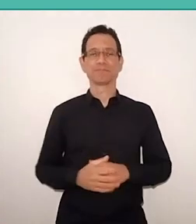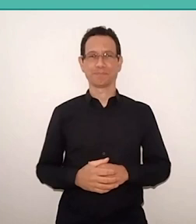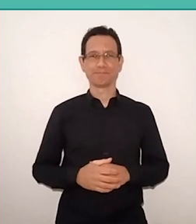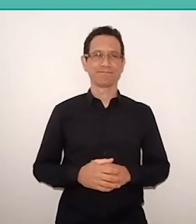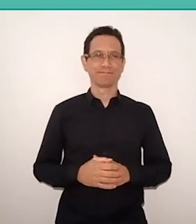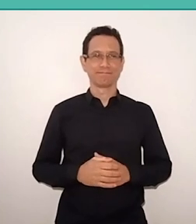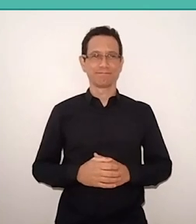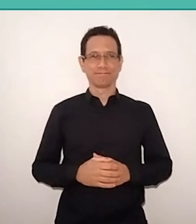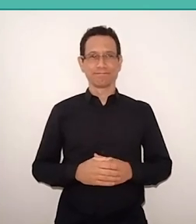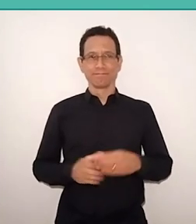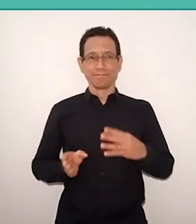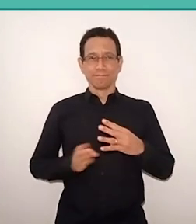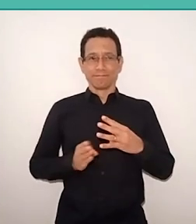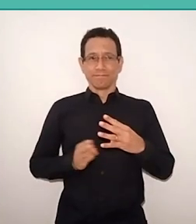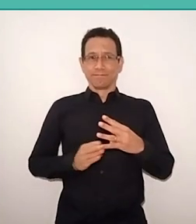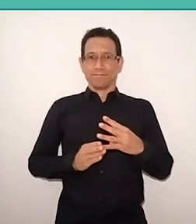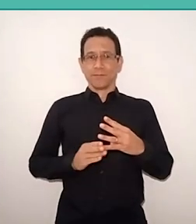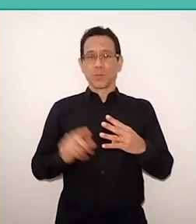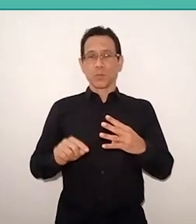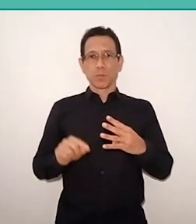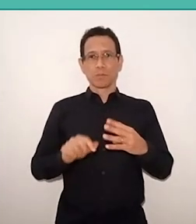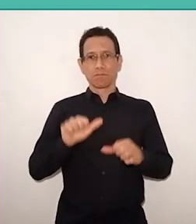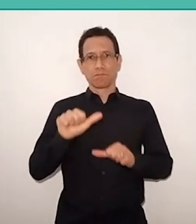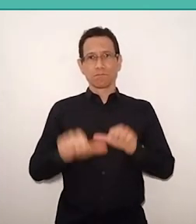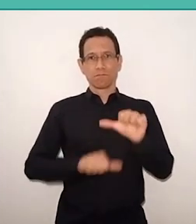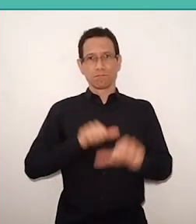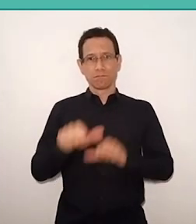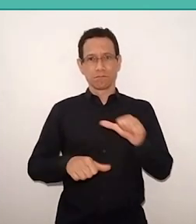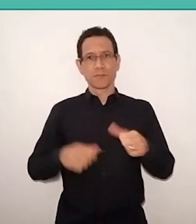of the necessary reinvention of Freire today.